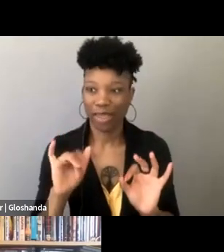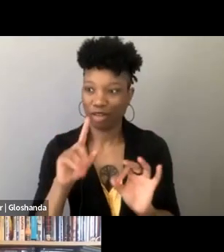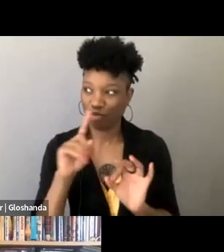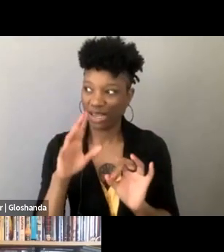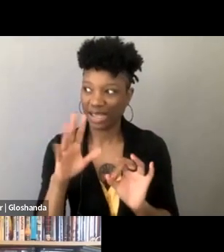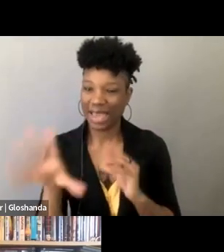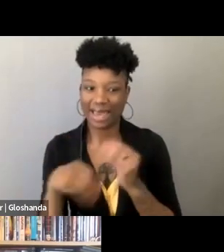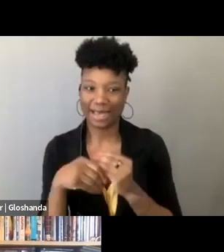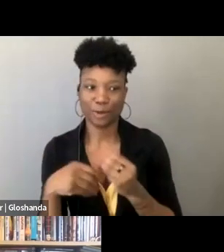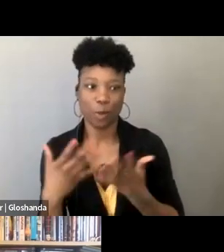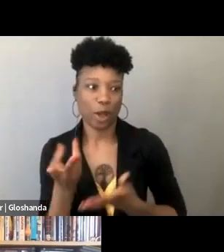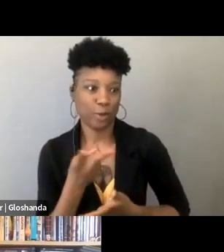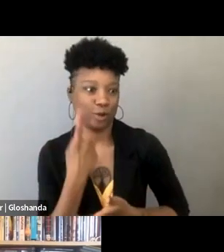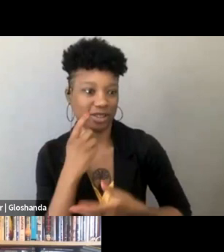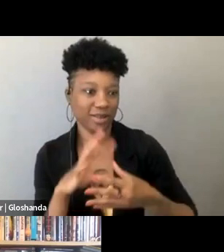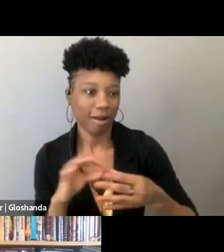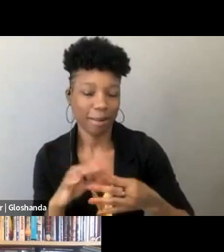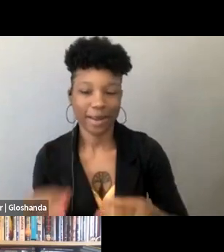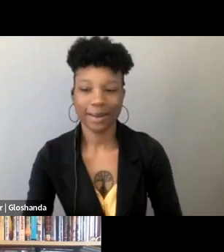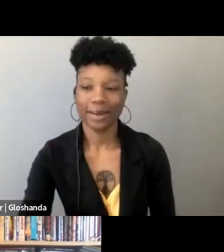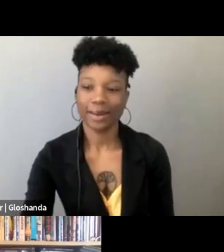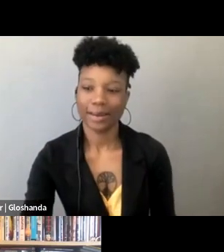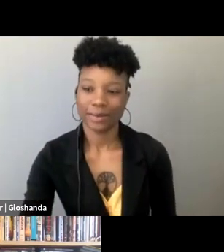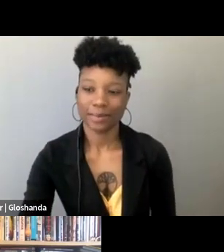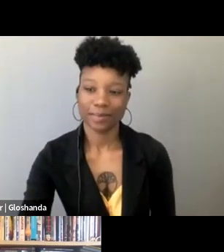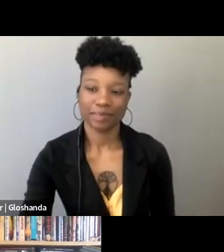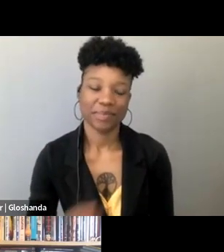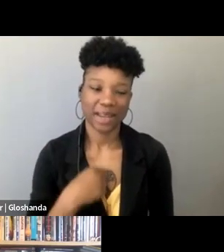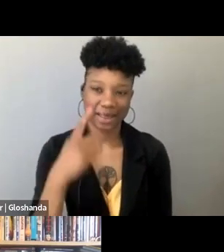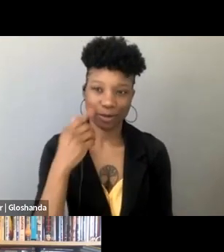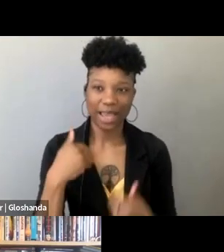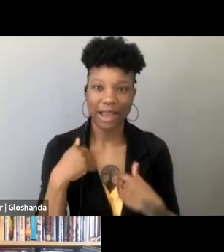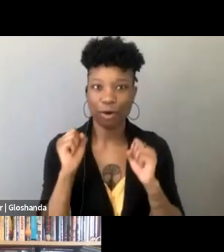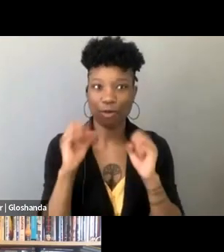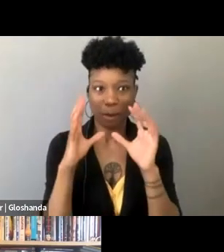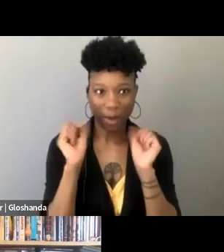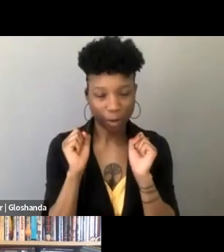Yeah, just really briefly, I mean, I do think there's a remarkable organic continuity